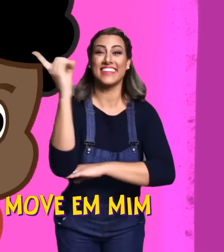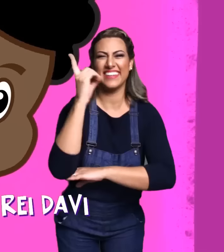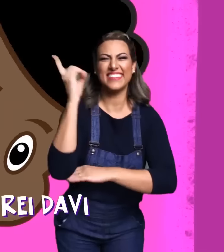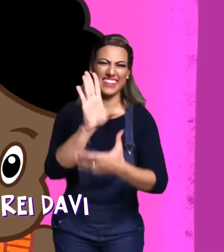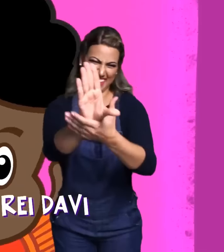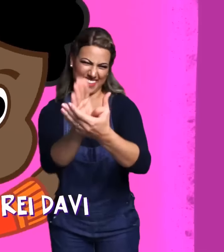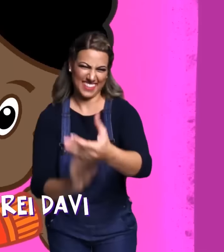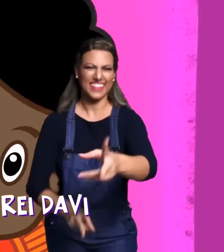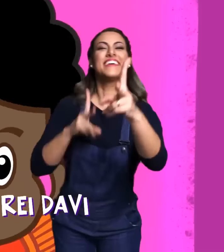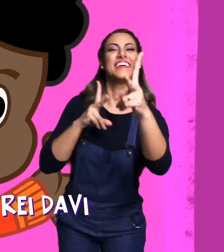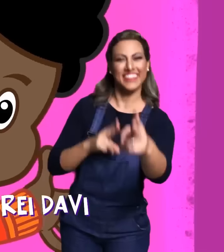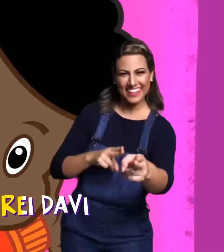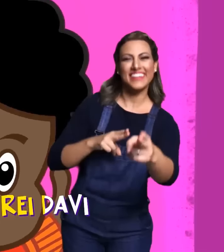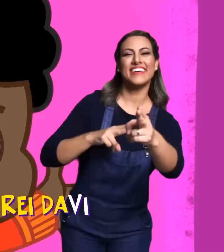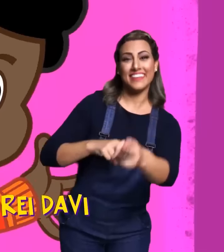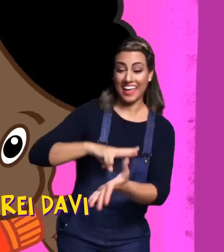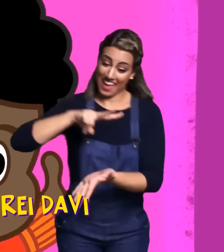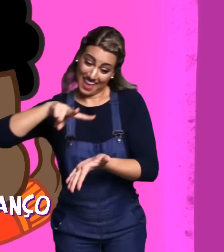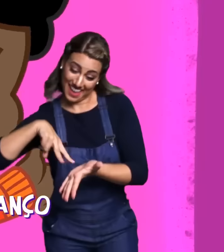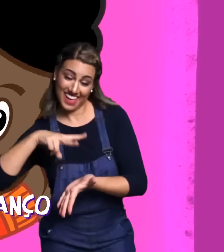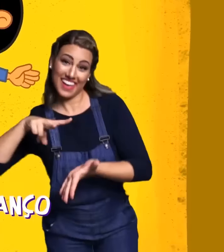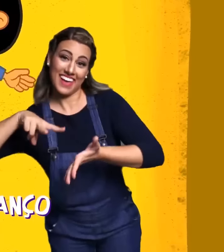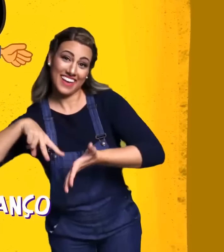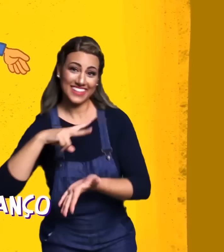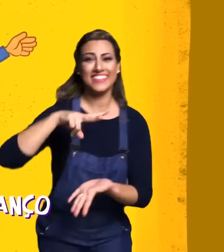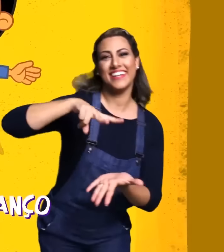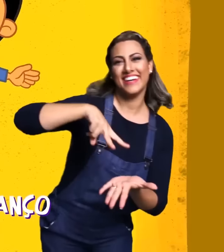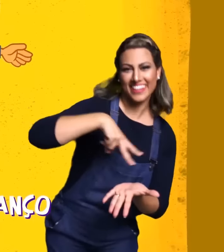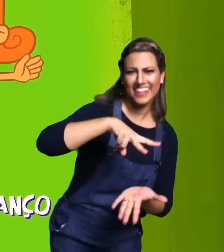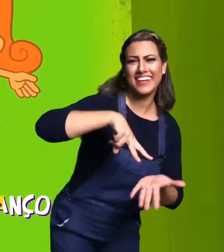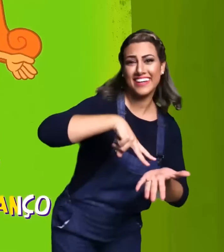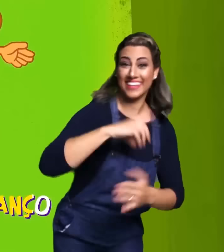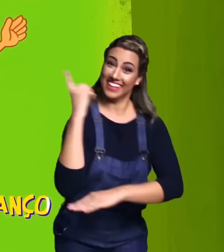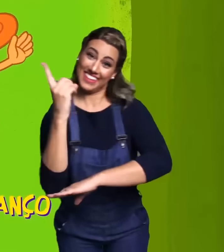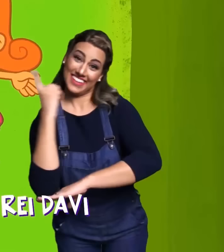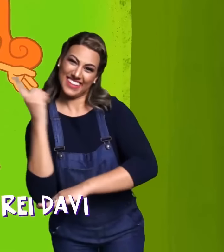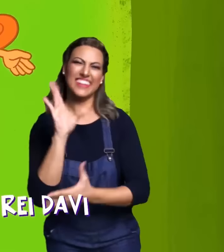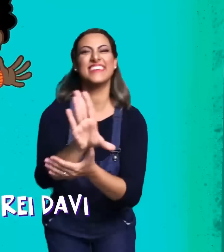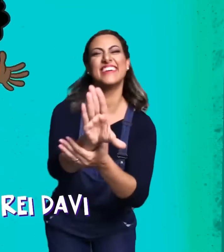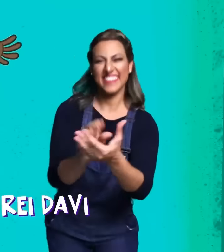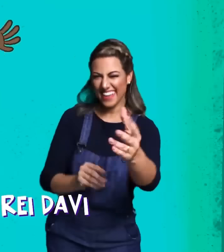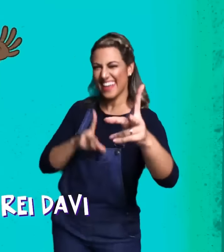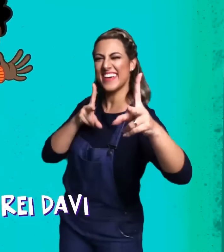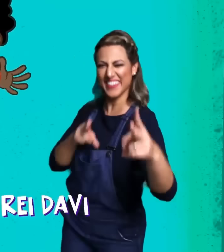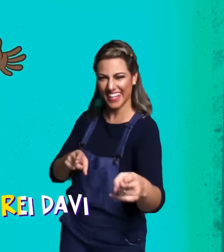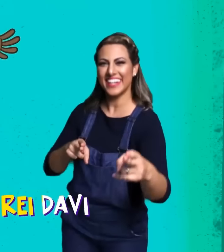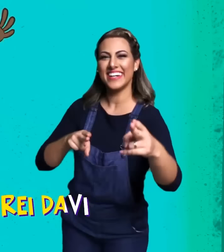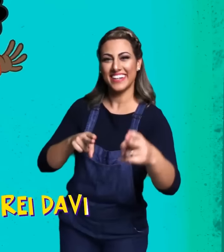KING DAVID I DANCE, I DANCE I DANCE LIKE KING DAVID